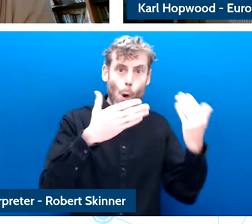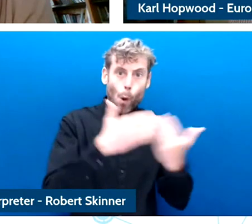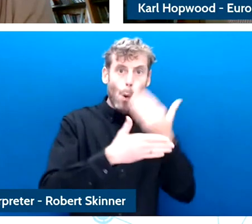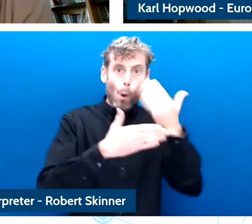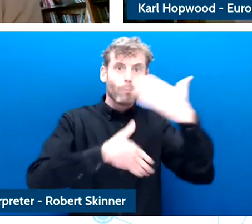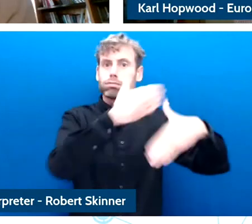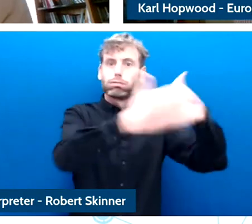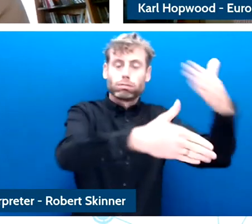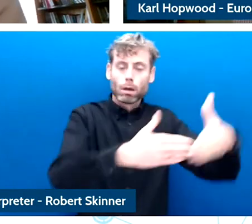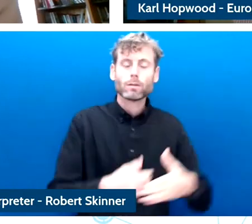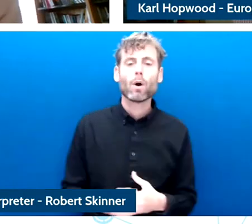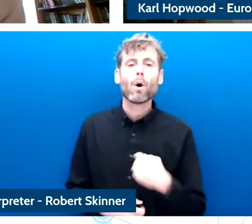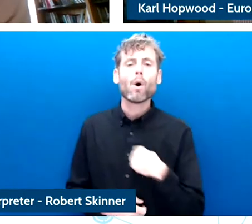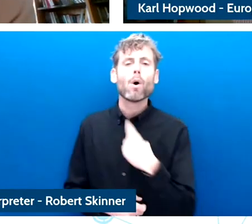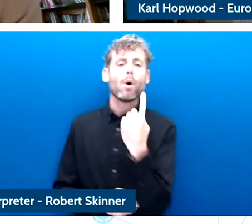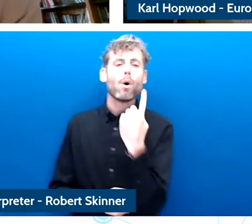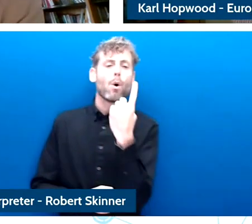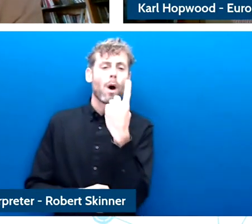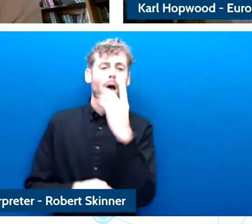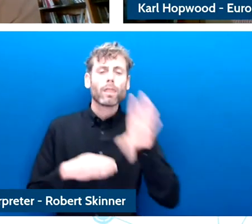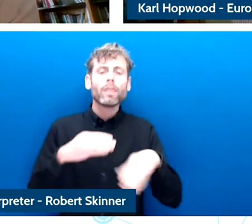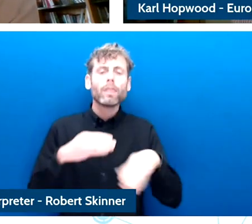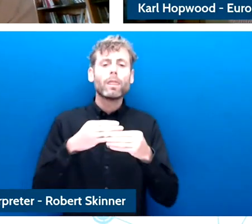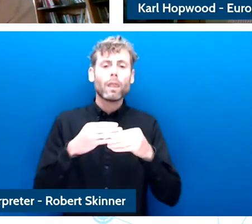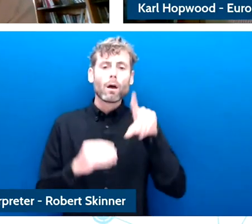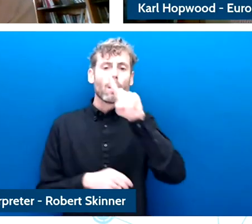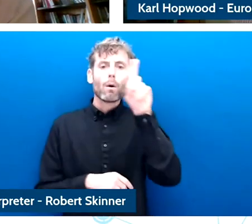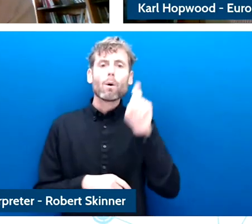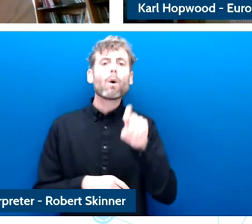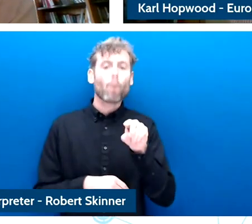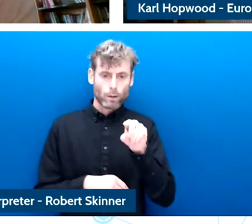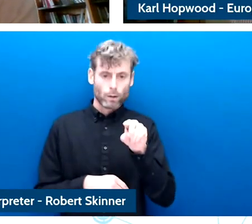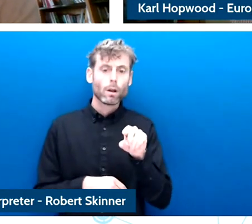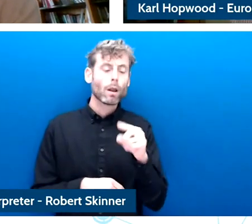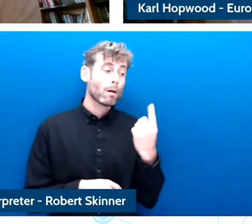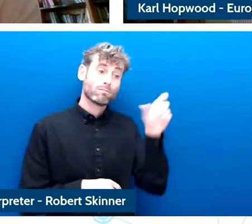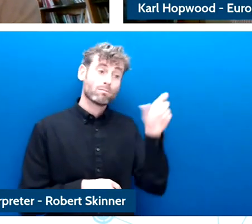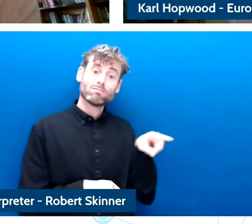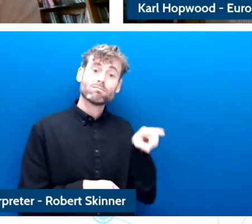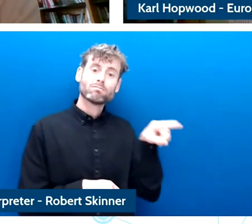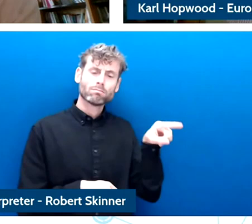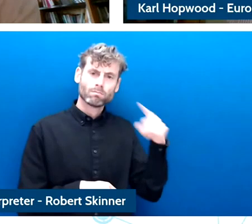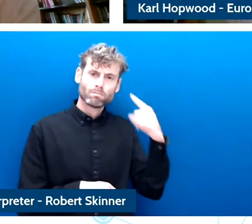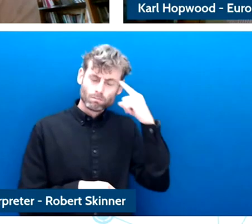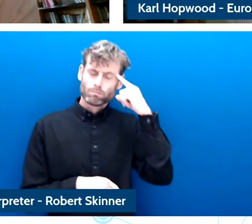One of the attendee's says if it's true that parents and teachers are awareness of